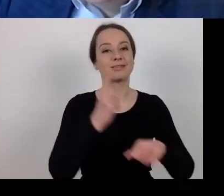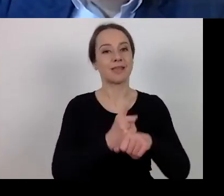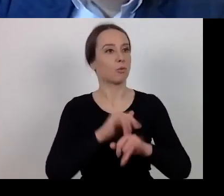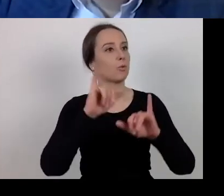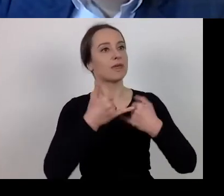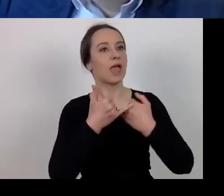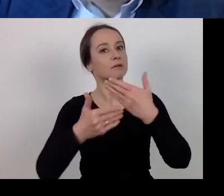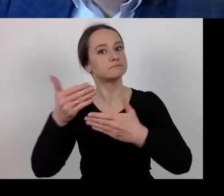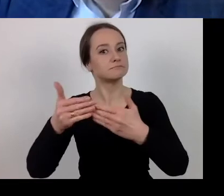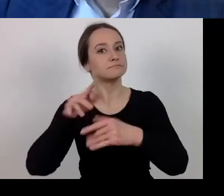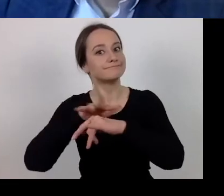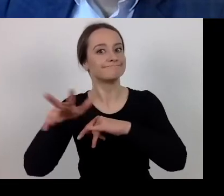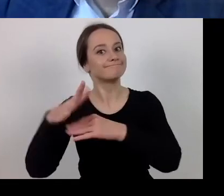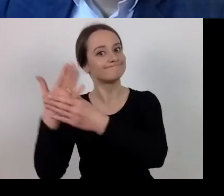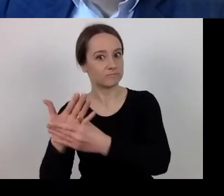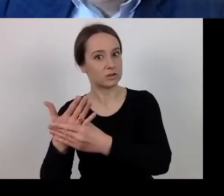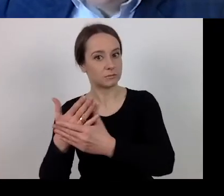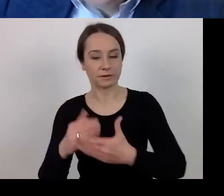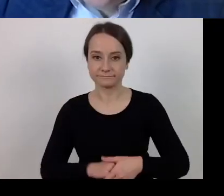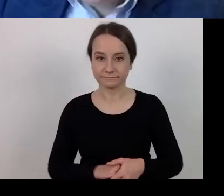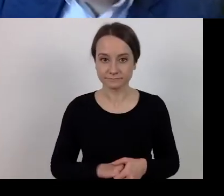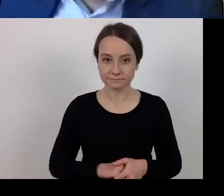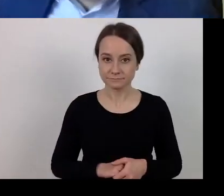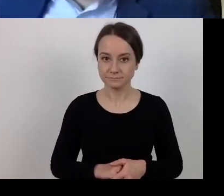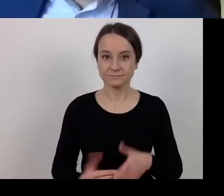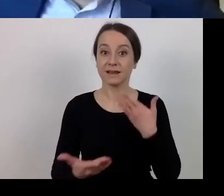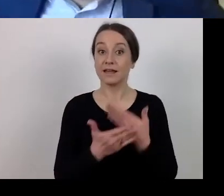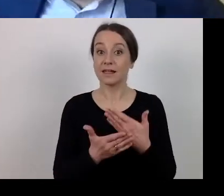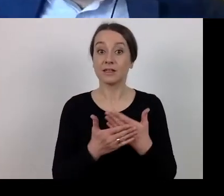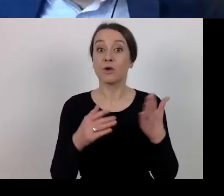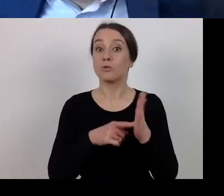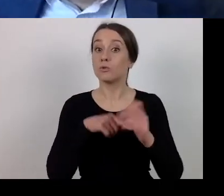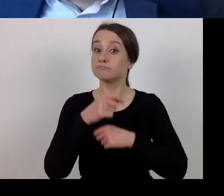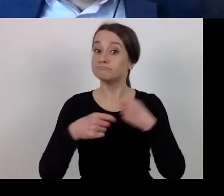So, this is the capital relation.